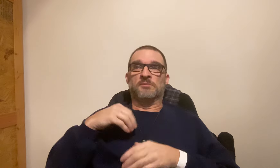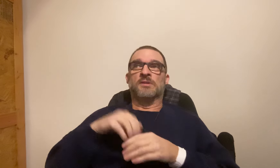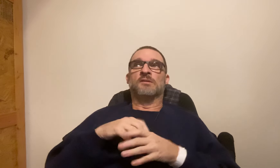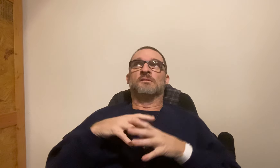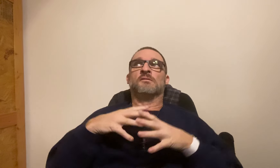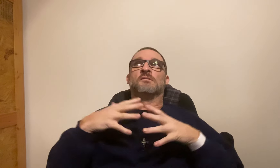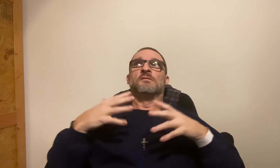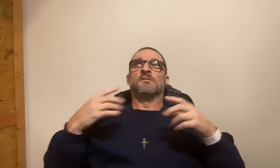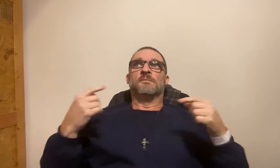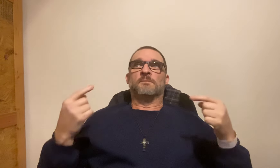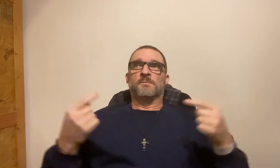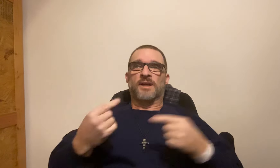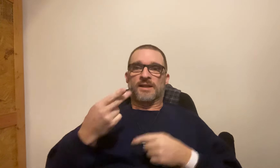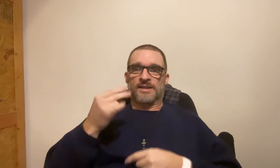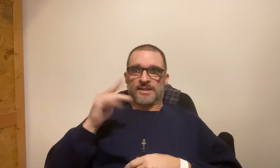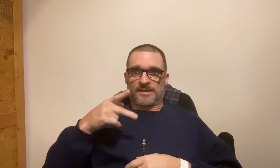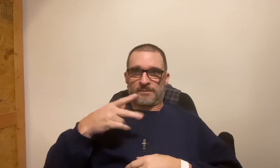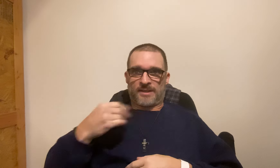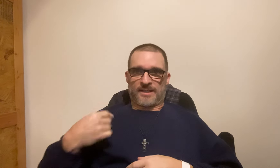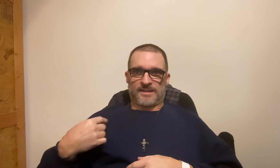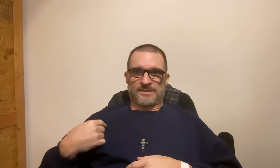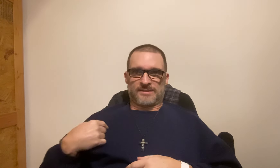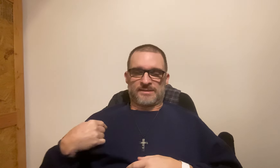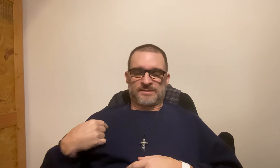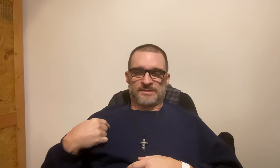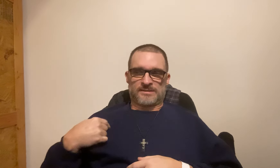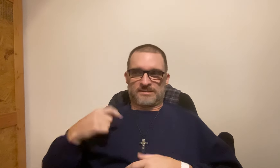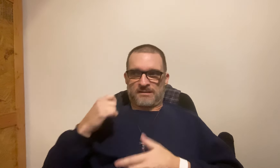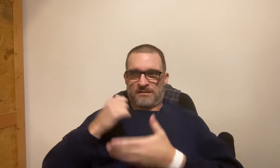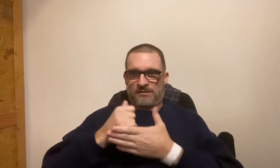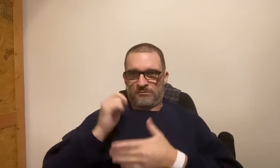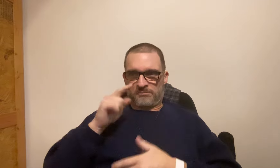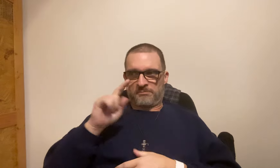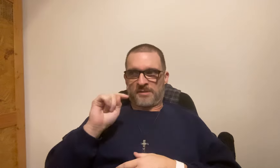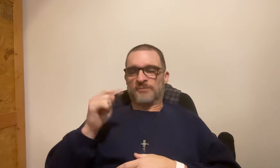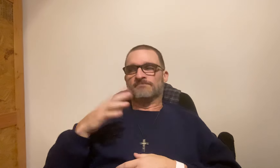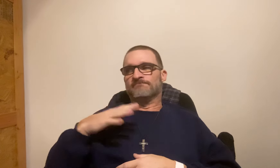I said, "No, I'm in A LOT of pain with my hip and this right side area. I need help with going to the bathroom."